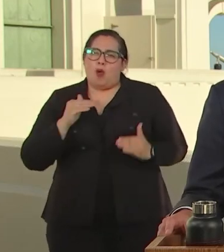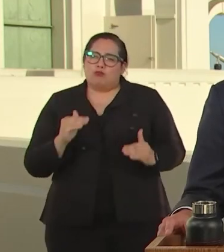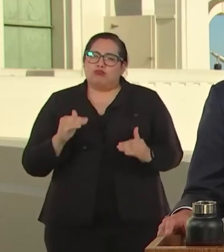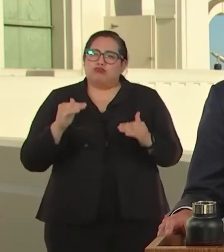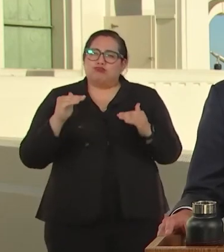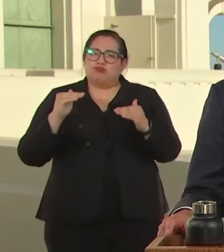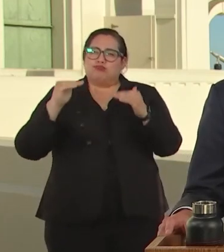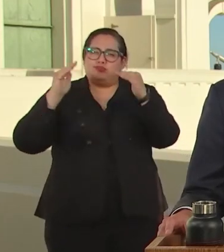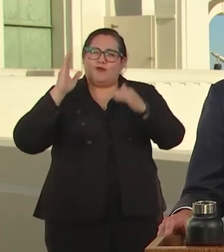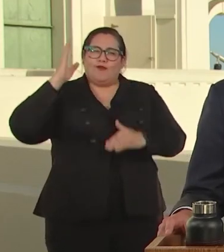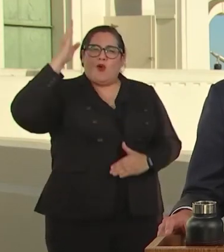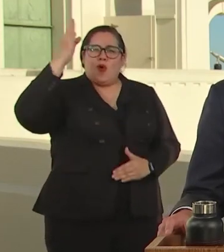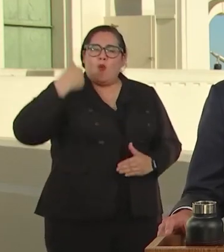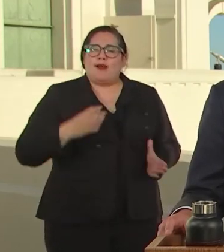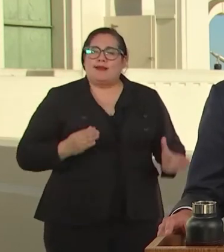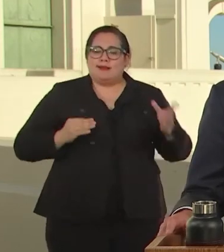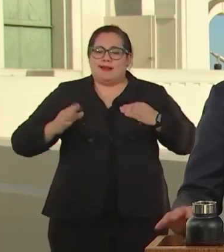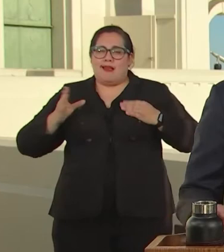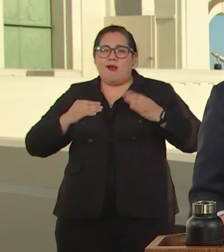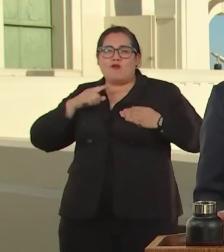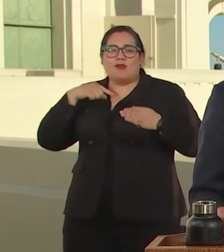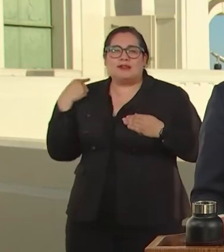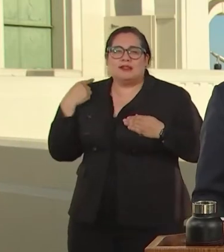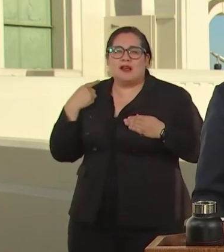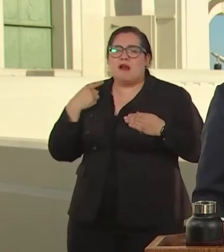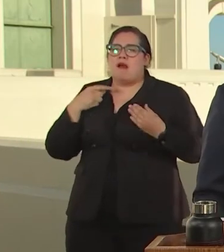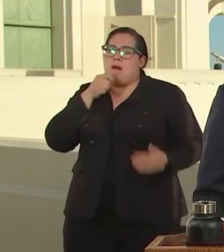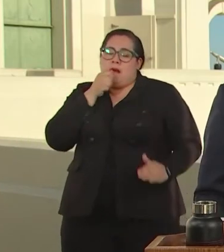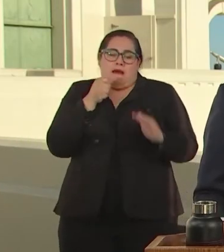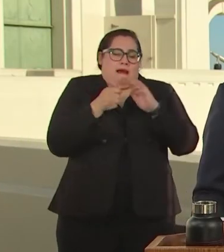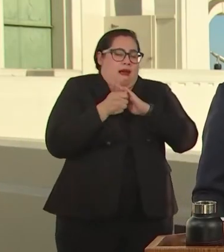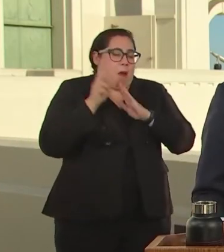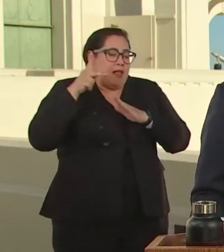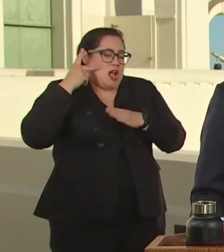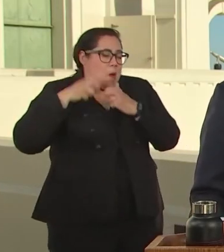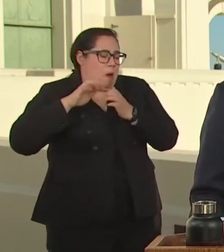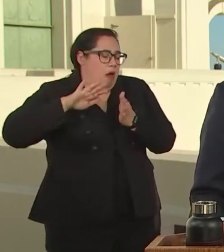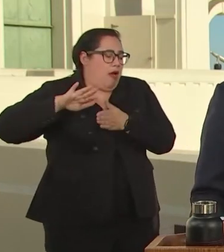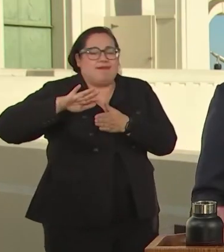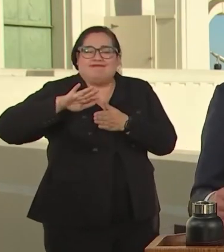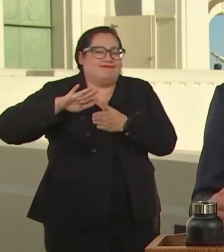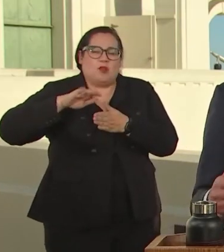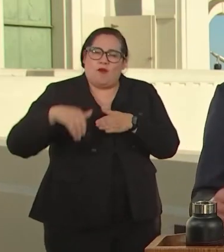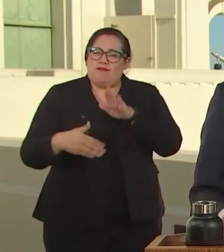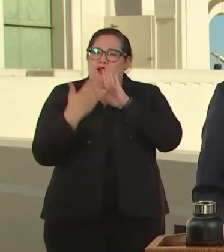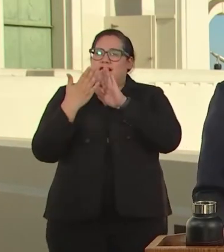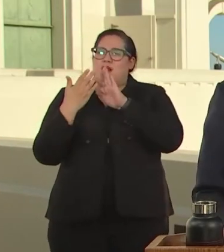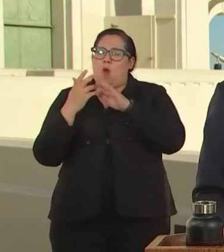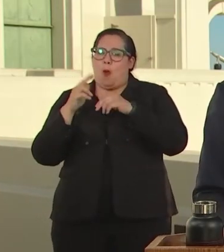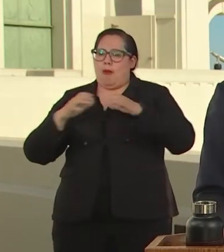WE TOOK RISK WE DIDN'T HIDE FROM POLITICAL ISSUES AND WE TOOK MEASURES TO THE BALLOT BOX